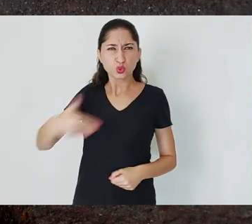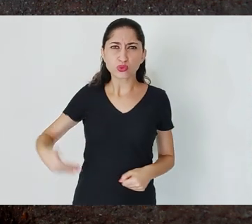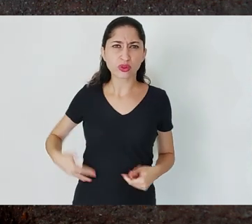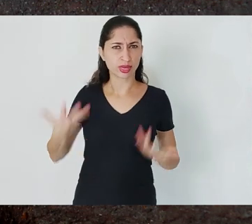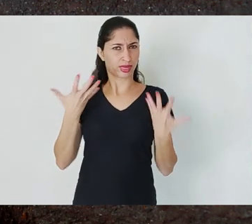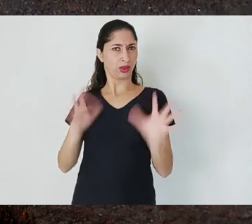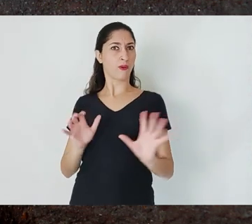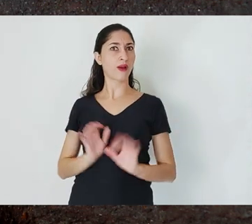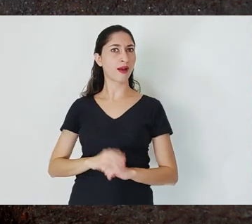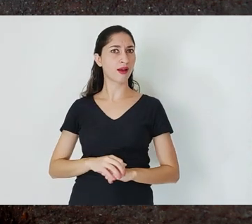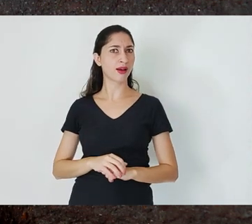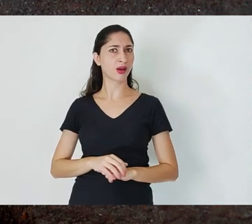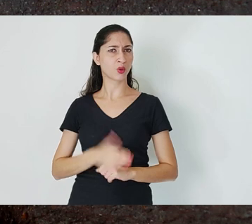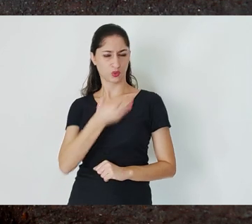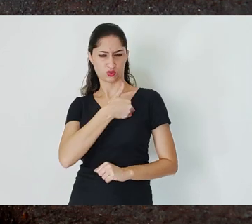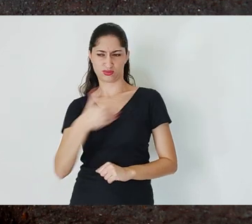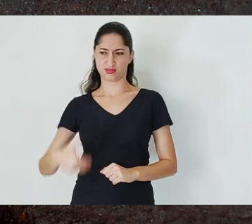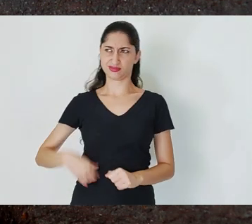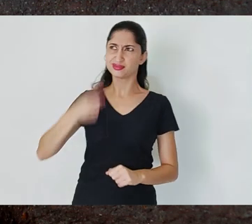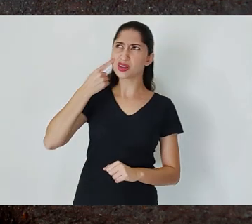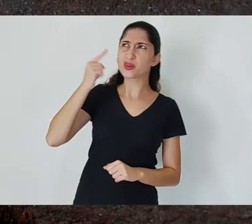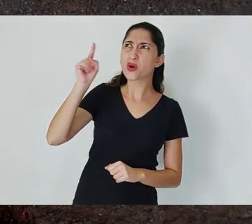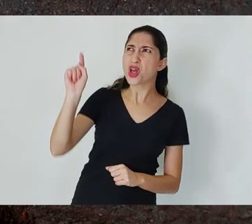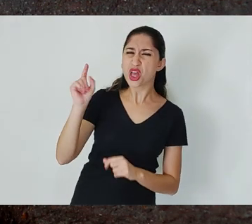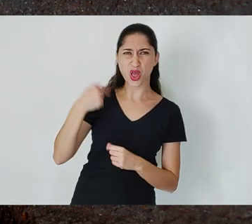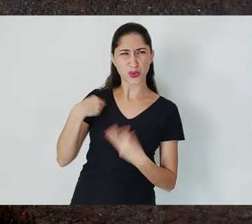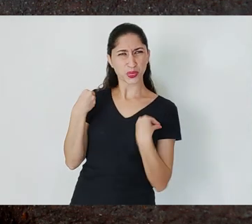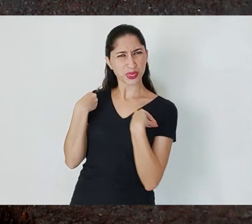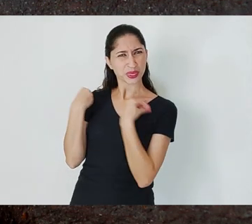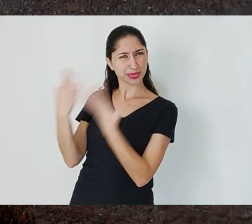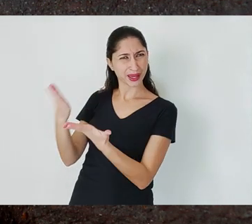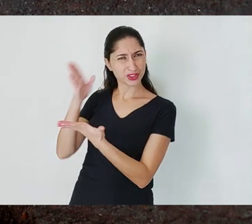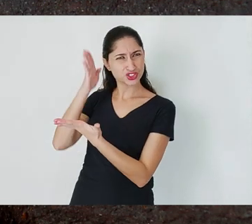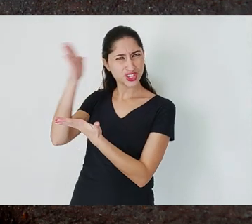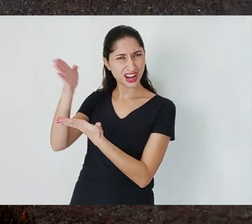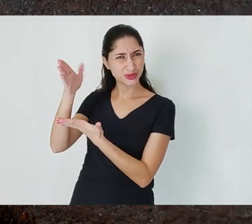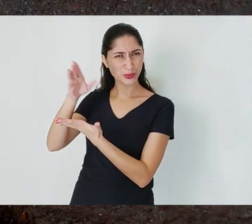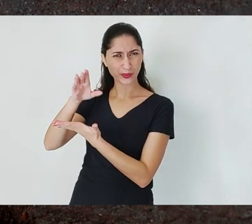“no, we are going to export iron, we are not going to export iron ore”.